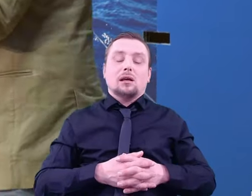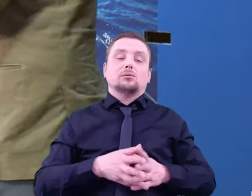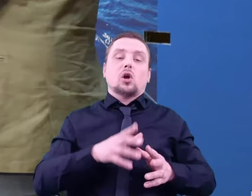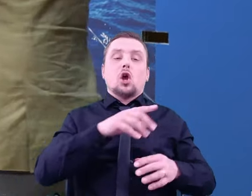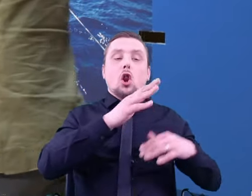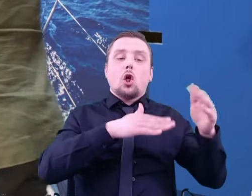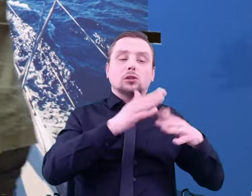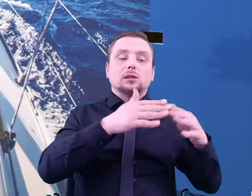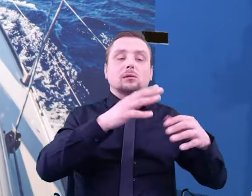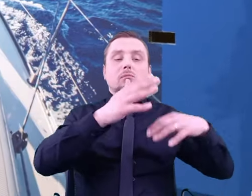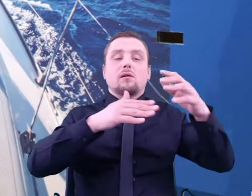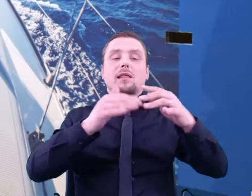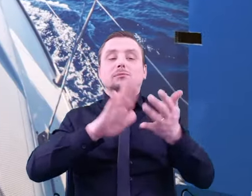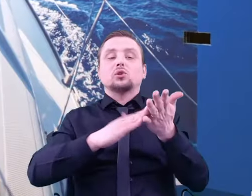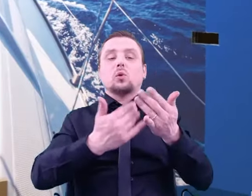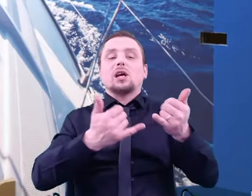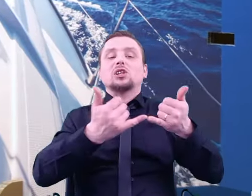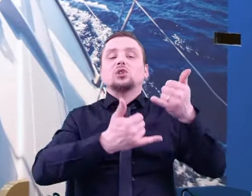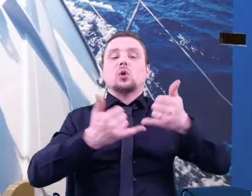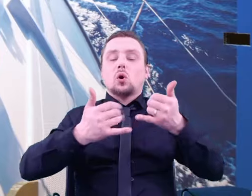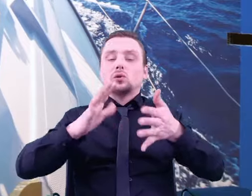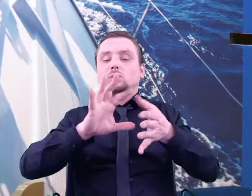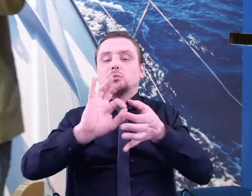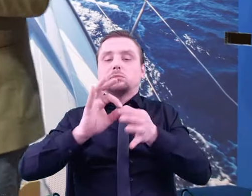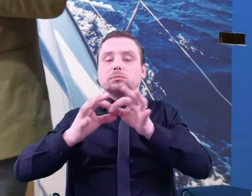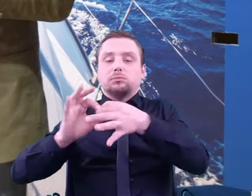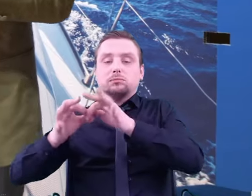can, in its complexity, be indicative of life.